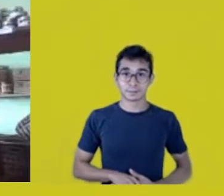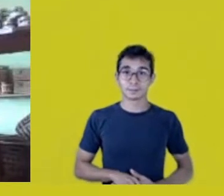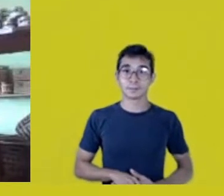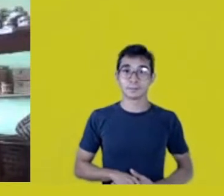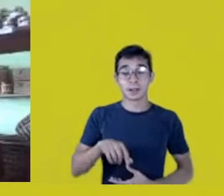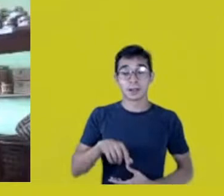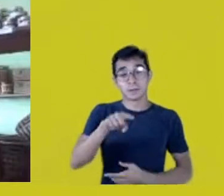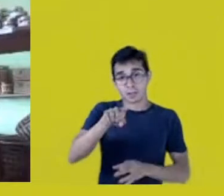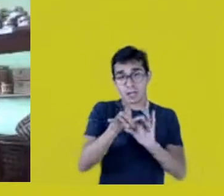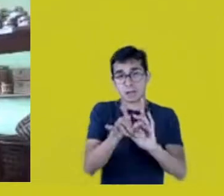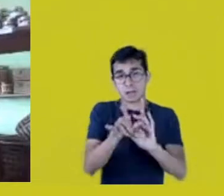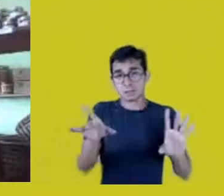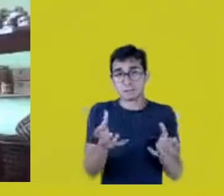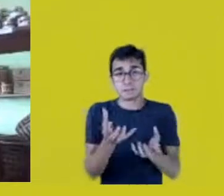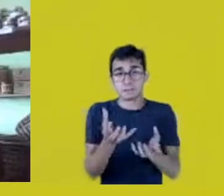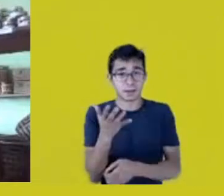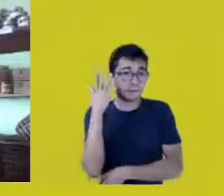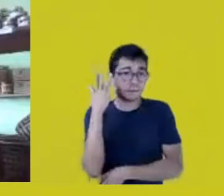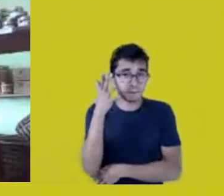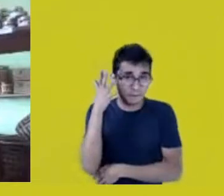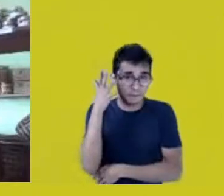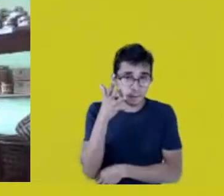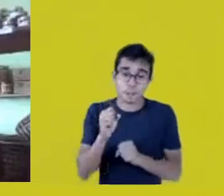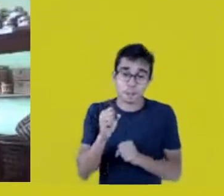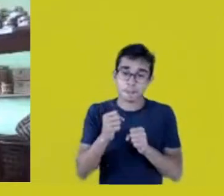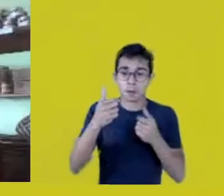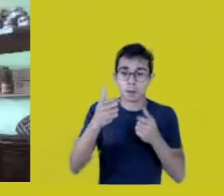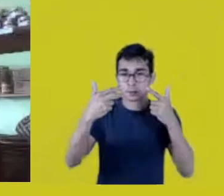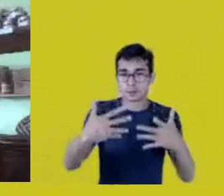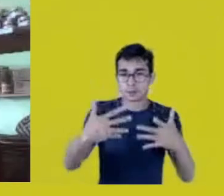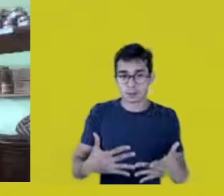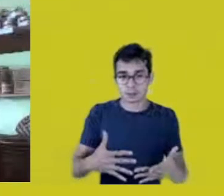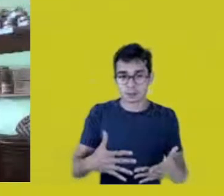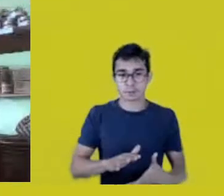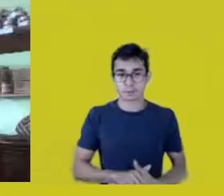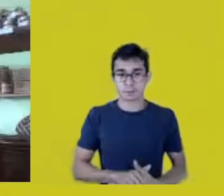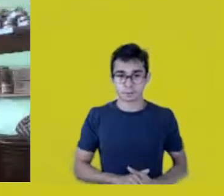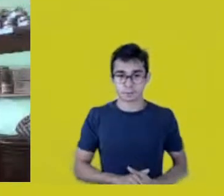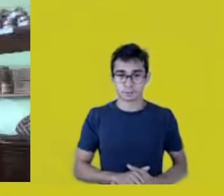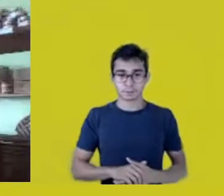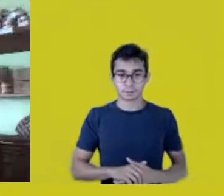then Márcia, then Fernanda again, and we can move on.